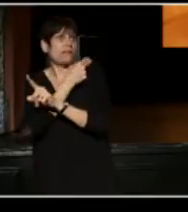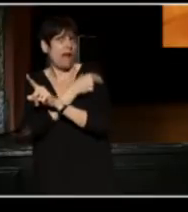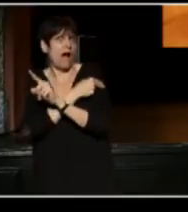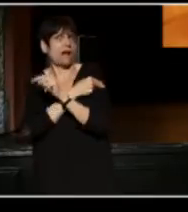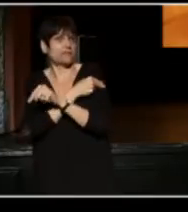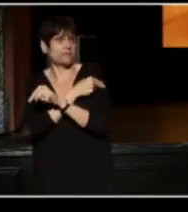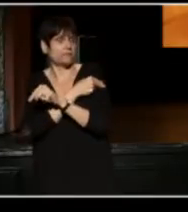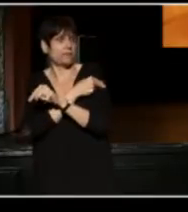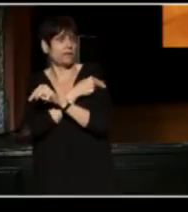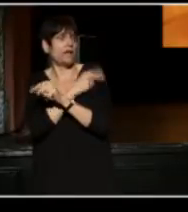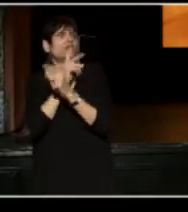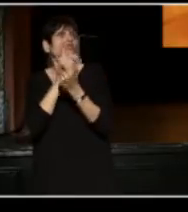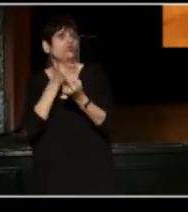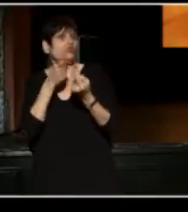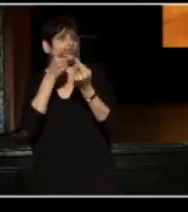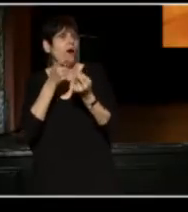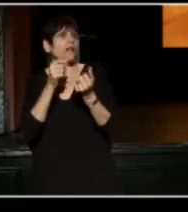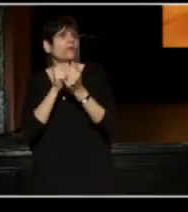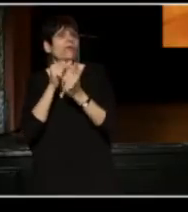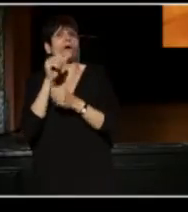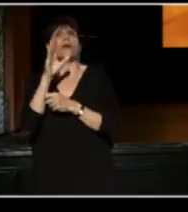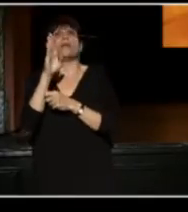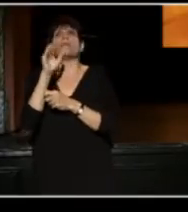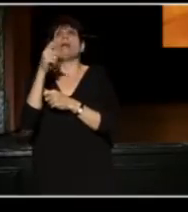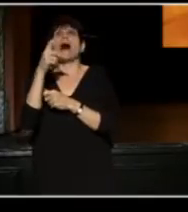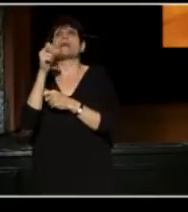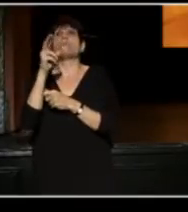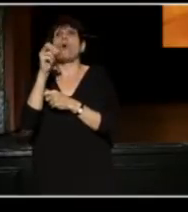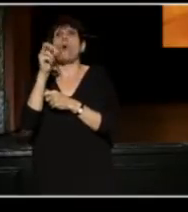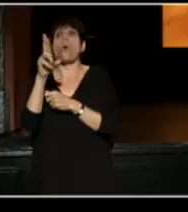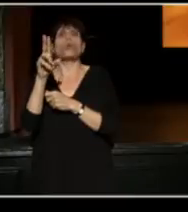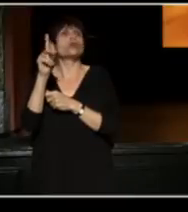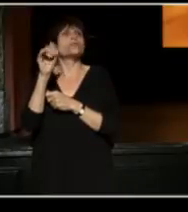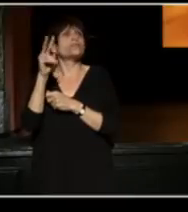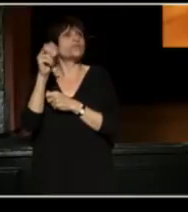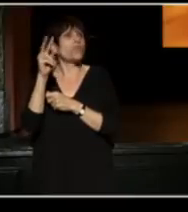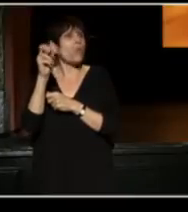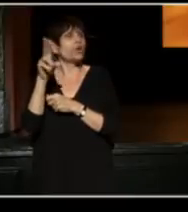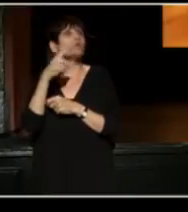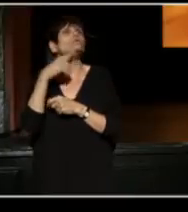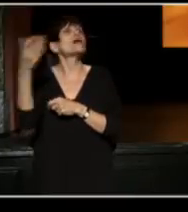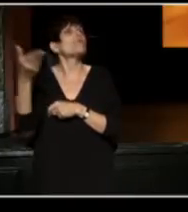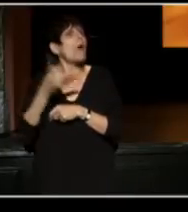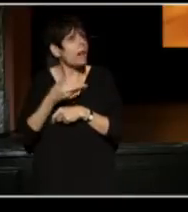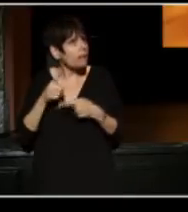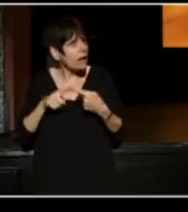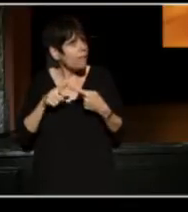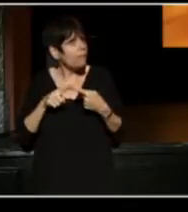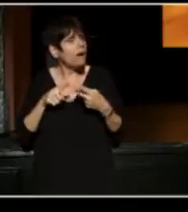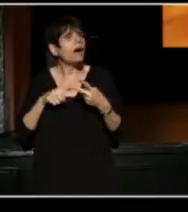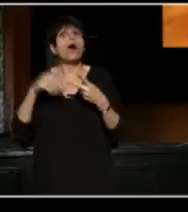as somebody struggling with bipolar disorder. You said welcome to somebody who grew up in a numbered street,